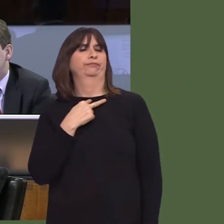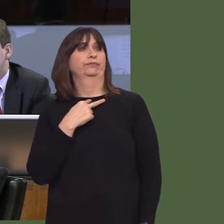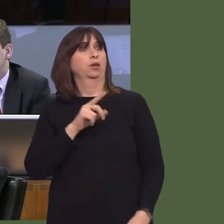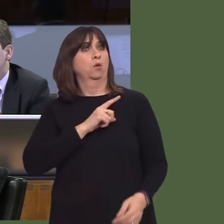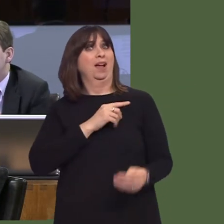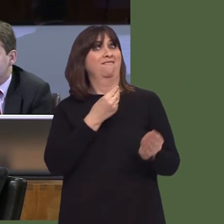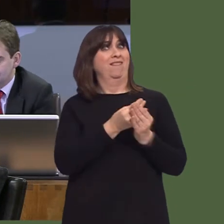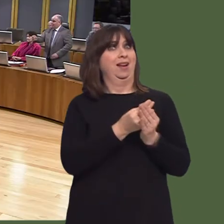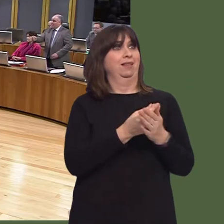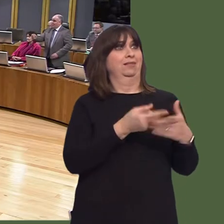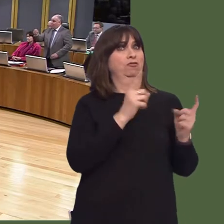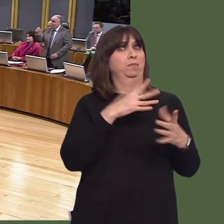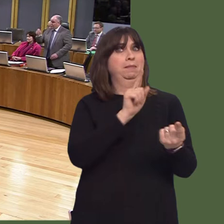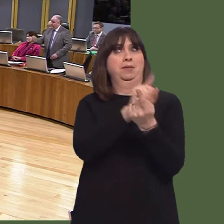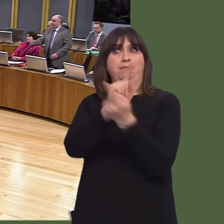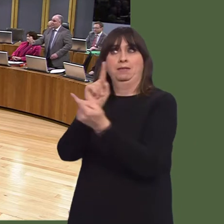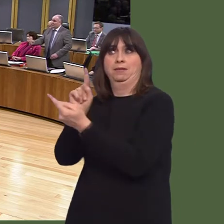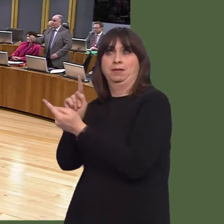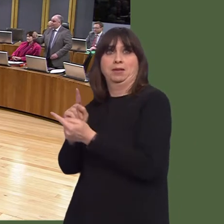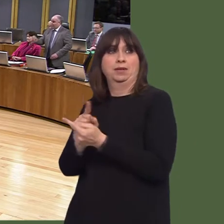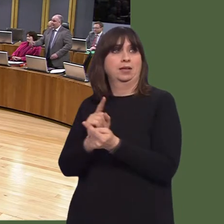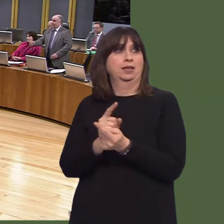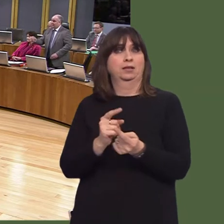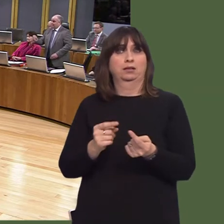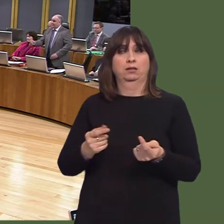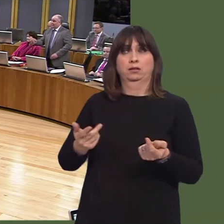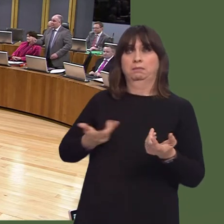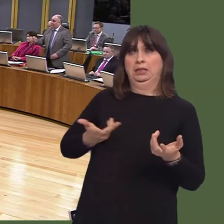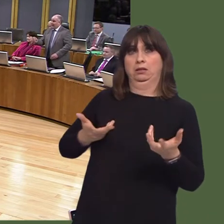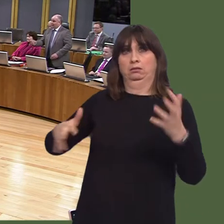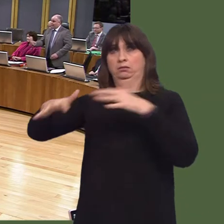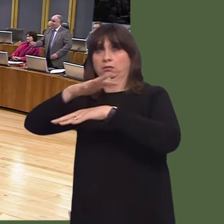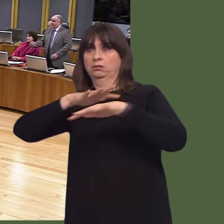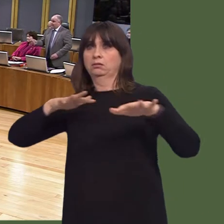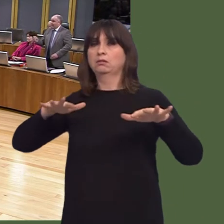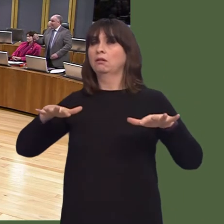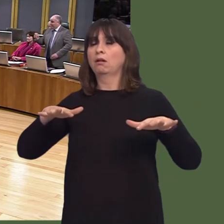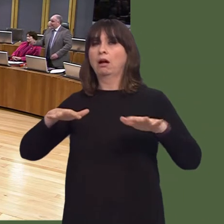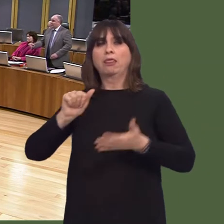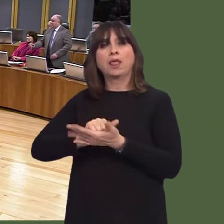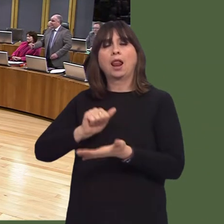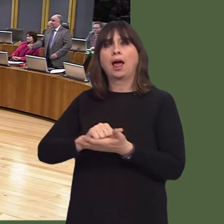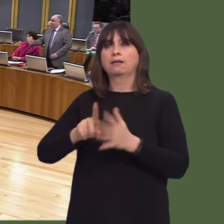to enable young people to be able to manage theiróto help them them to manage theirófinances in the future.